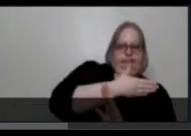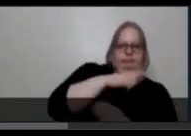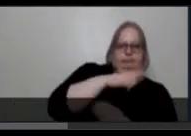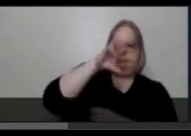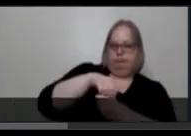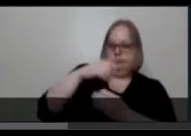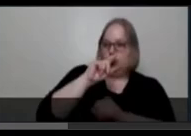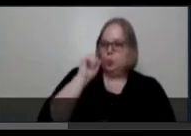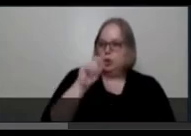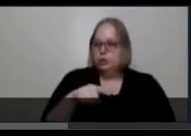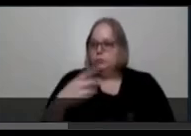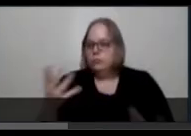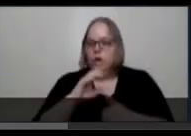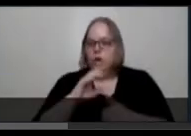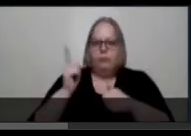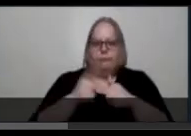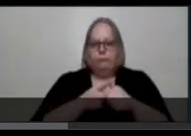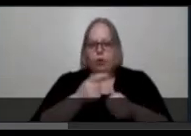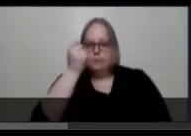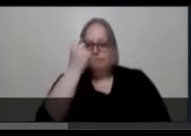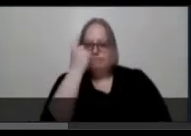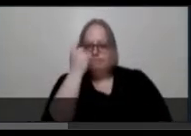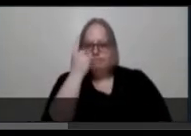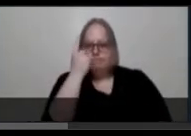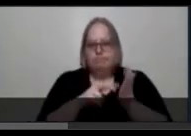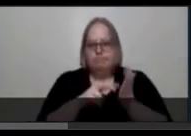What were your first understandings that your body was disabled?